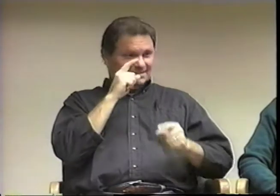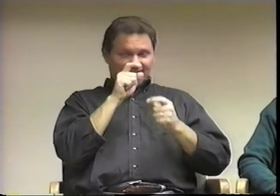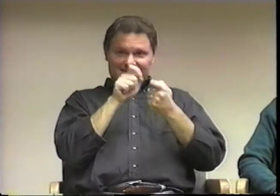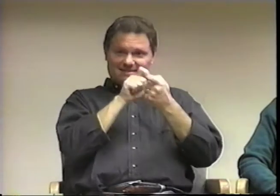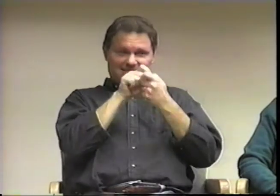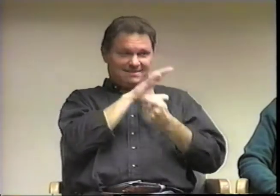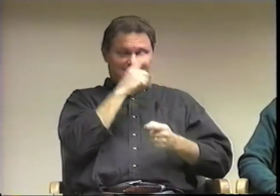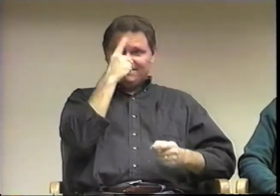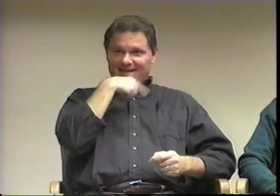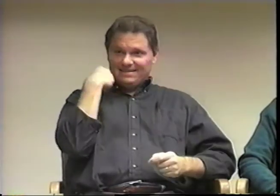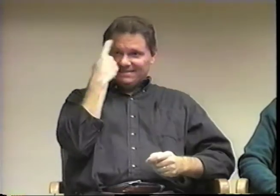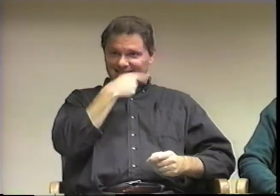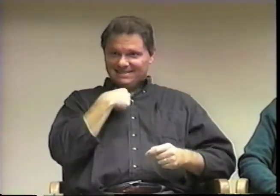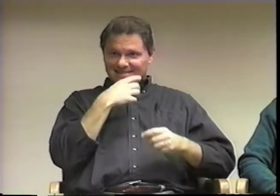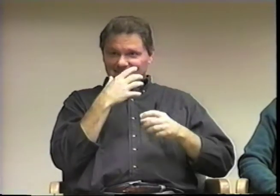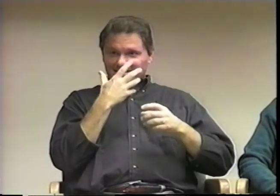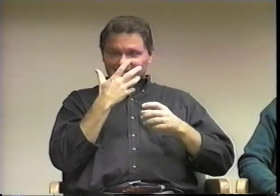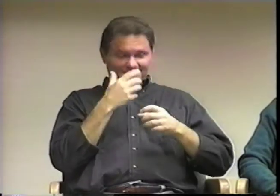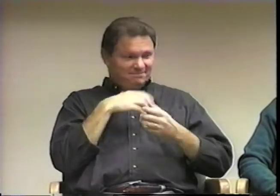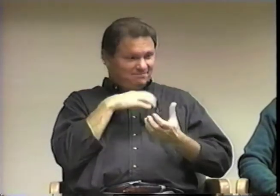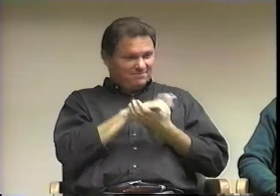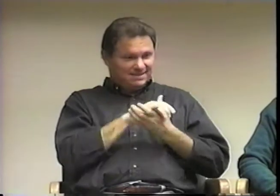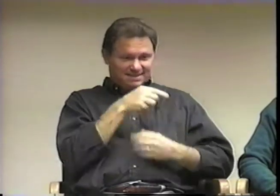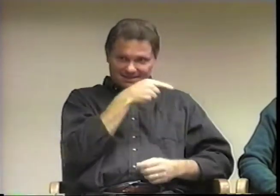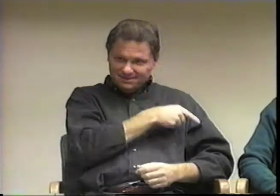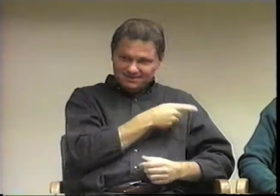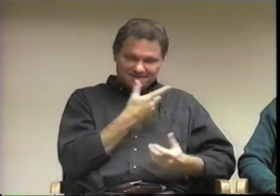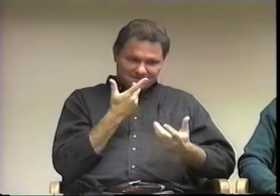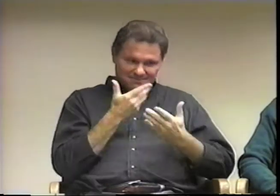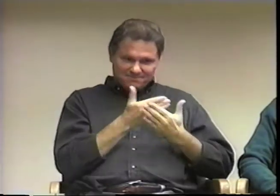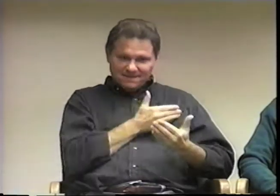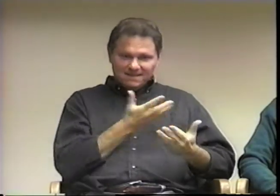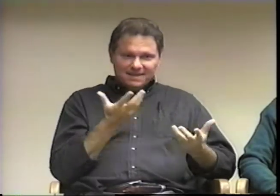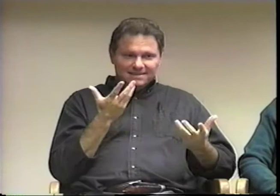I guess when I thought about getting married, I didn't think of her first off.